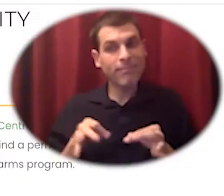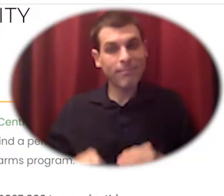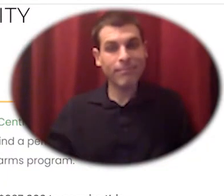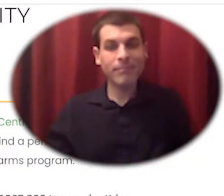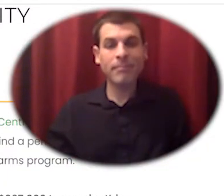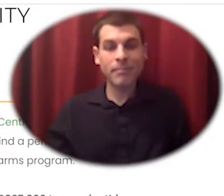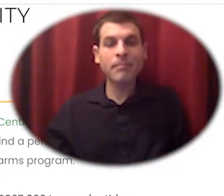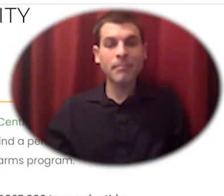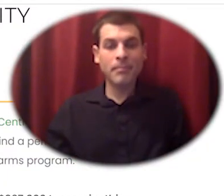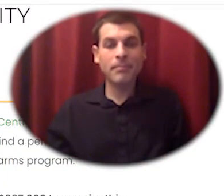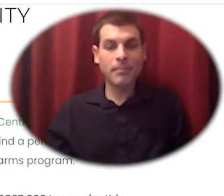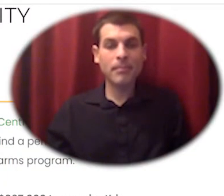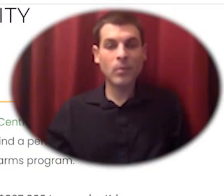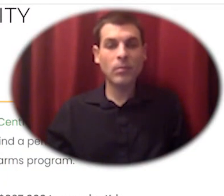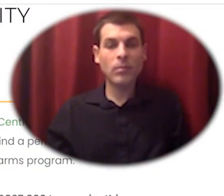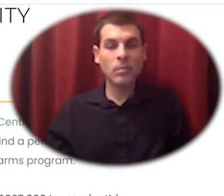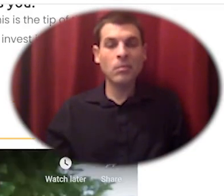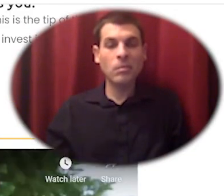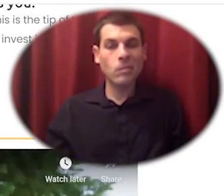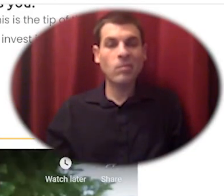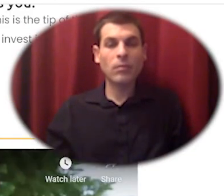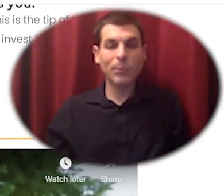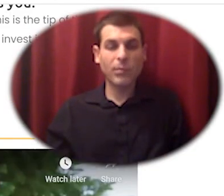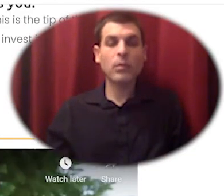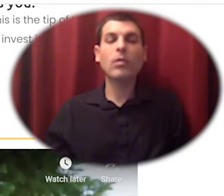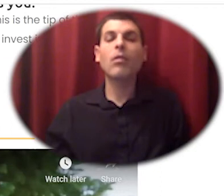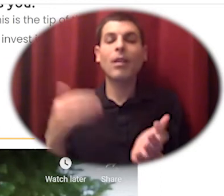and so this is a land security and equity example